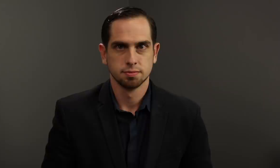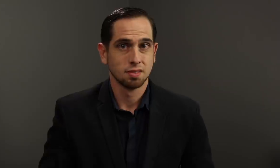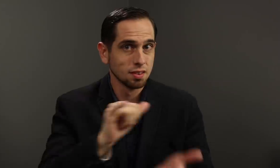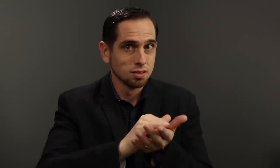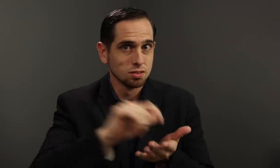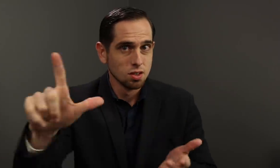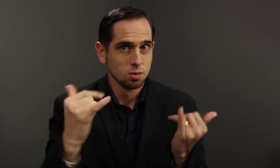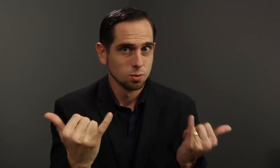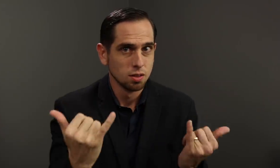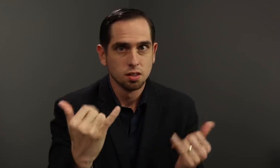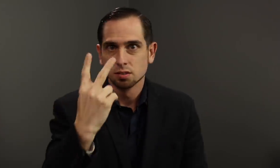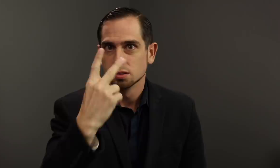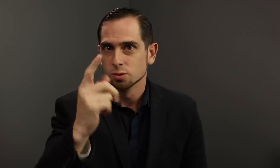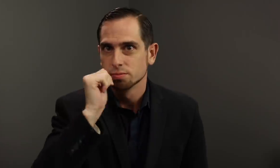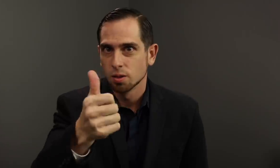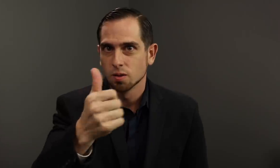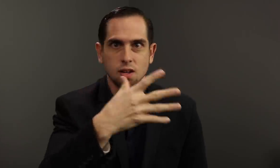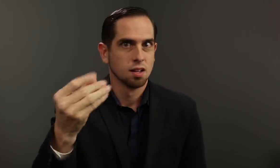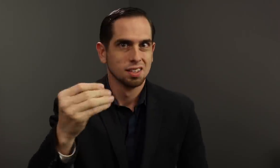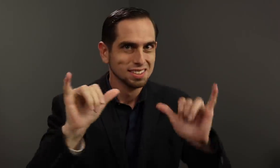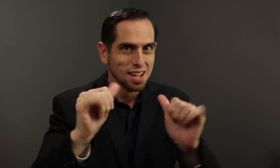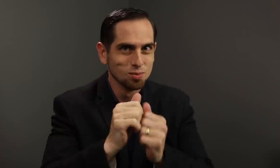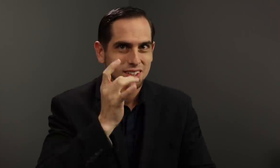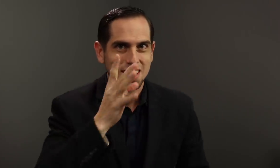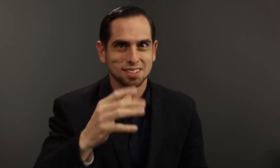That is all for today. See you tomorrow and stay with the light!